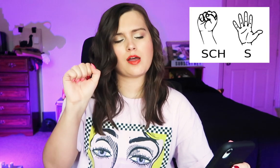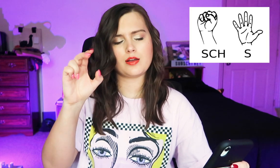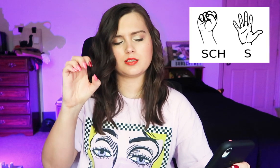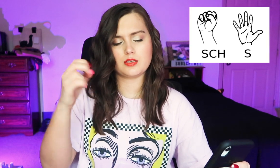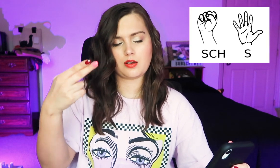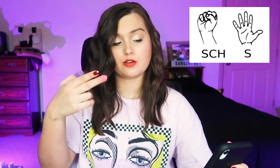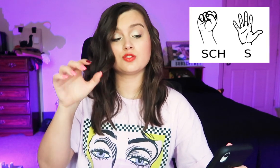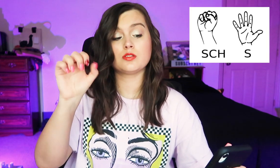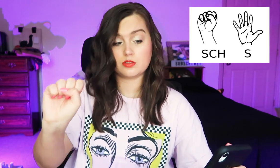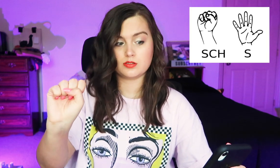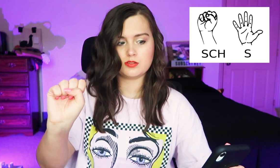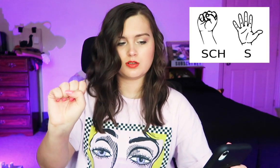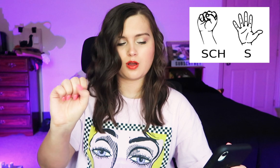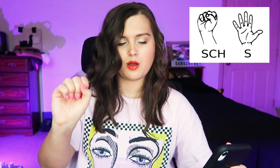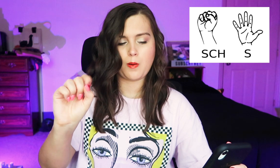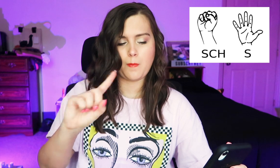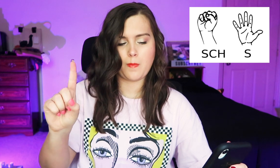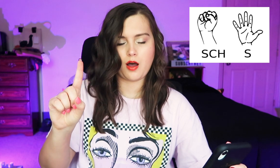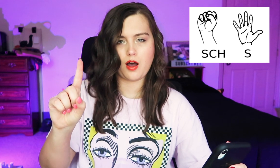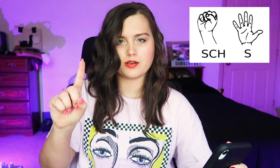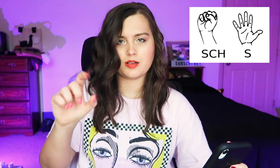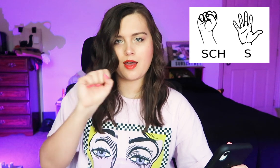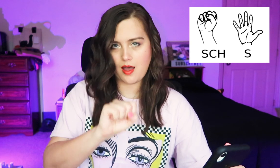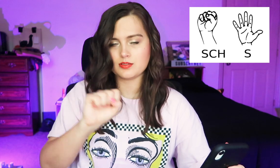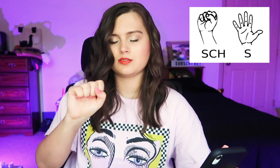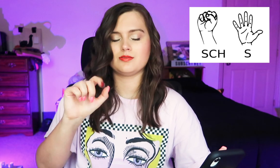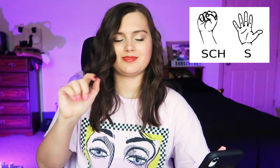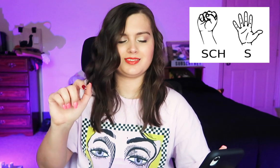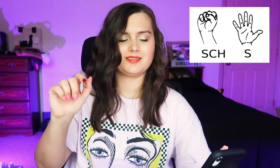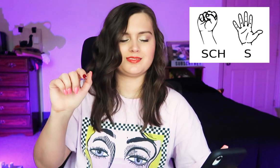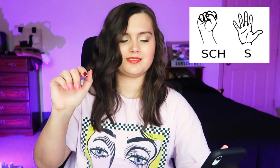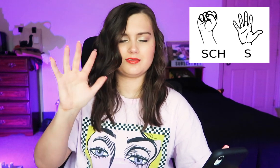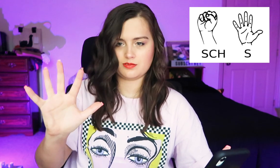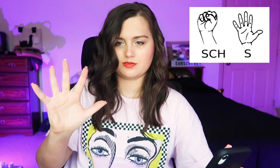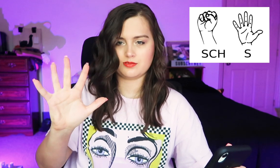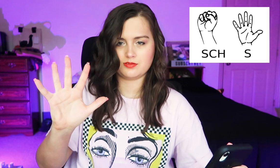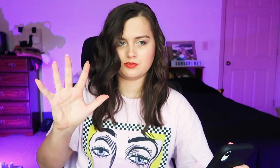"SCH" is this. But "S" looks like this.